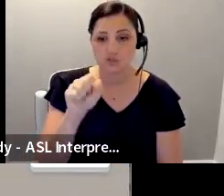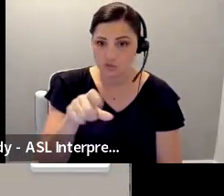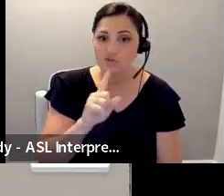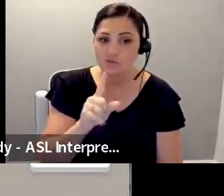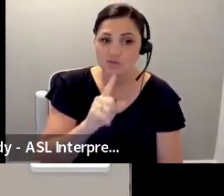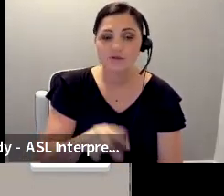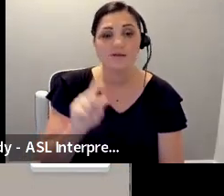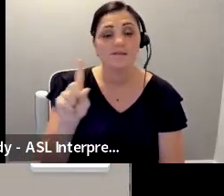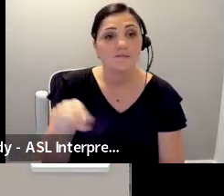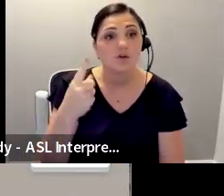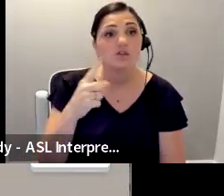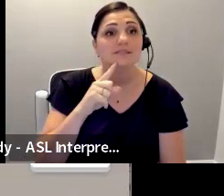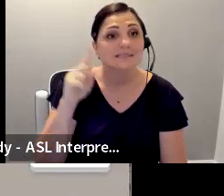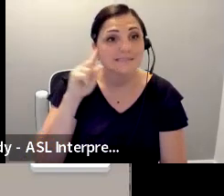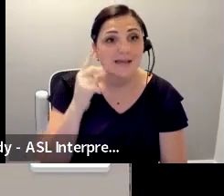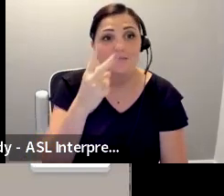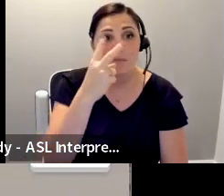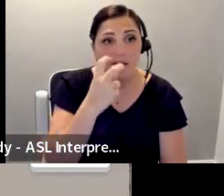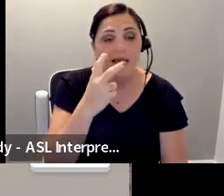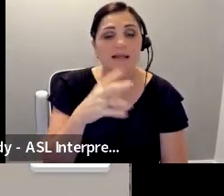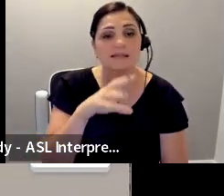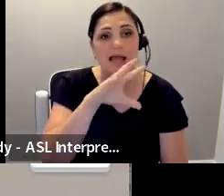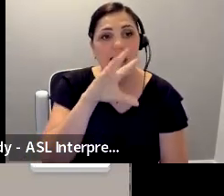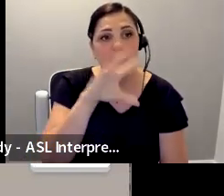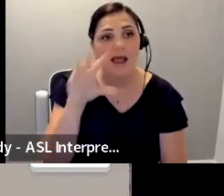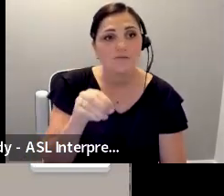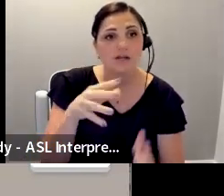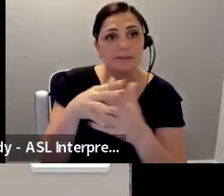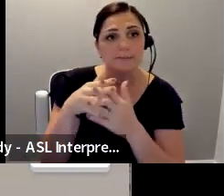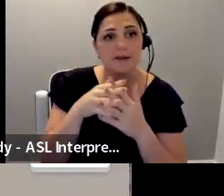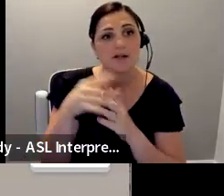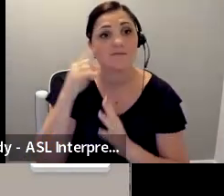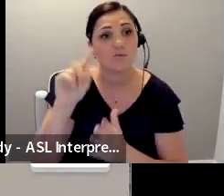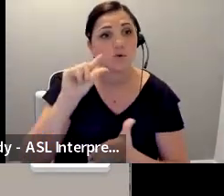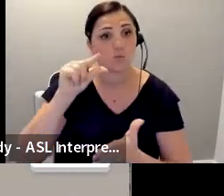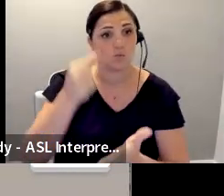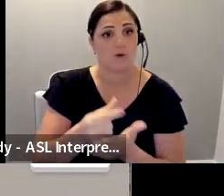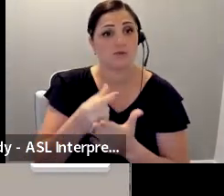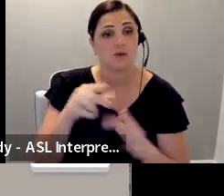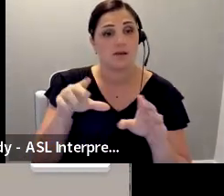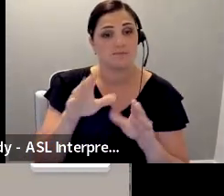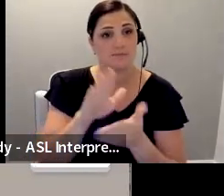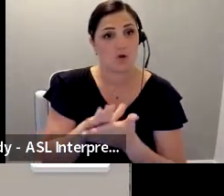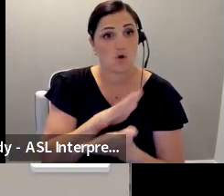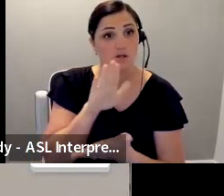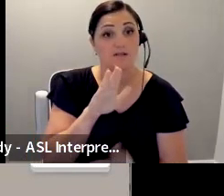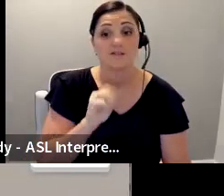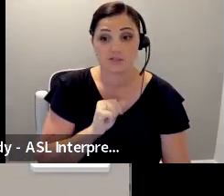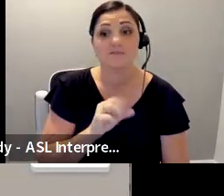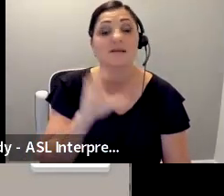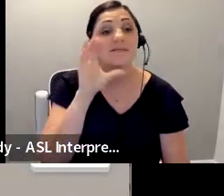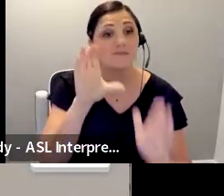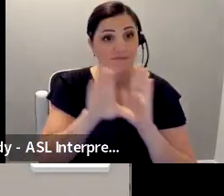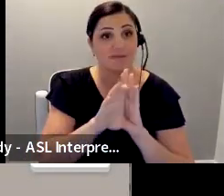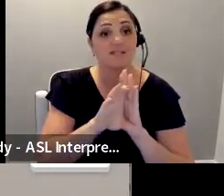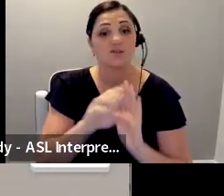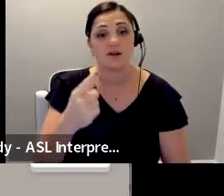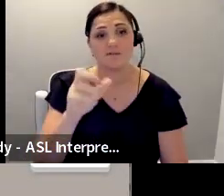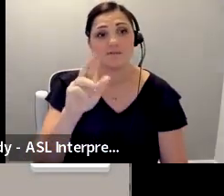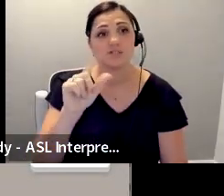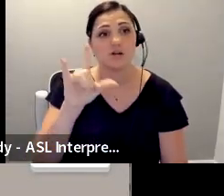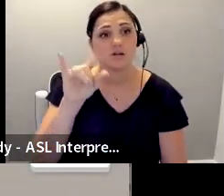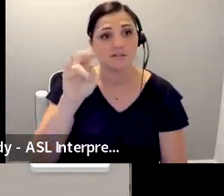: Abner, do you want to read this back about Geraldine?